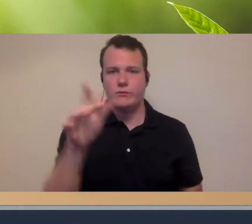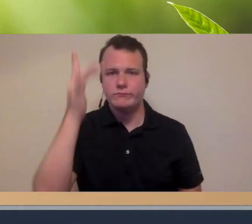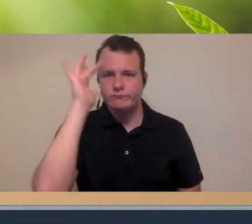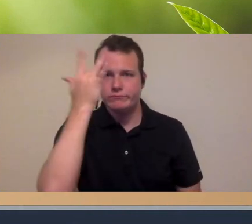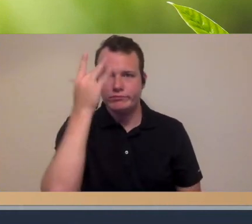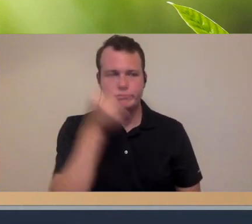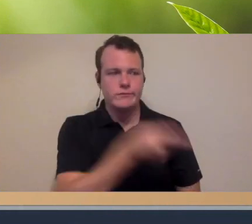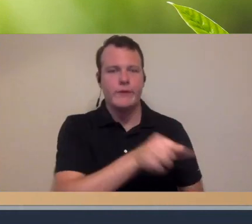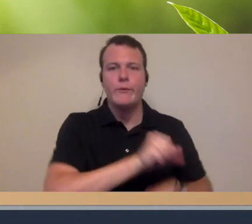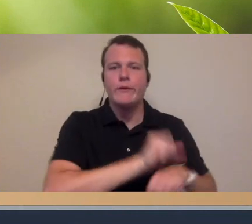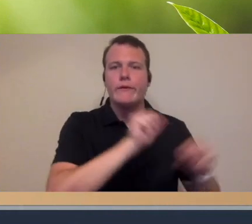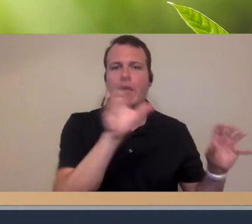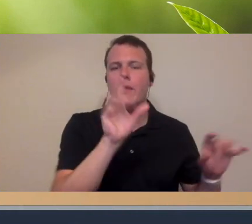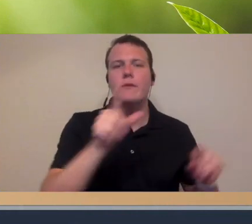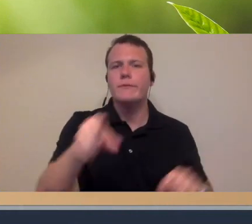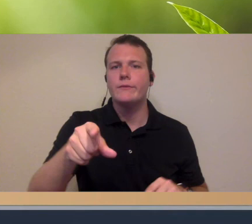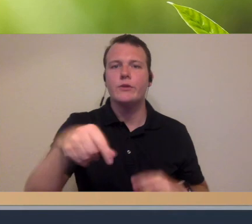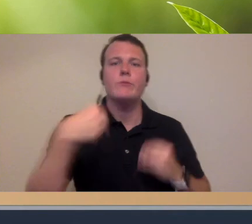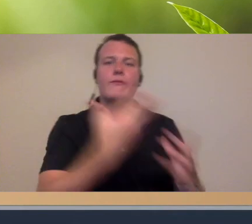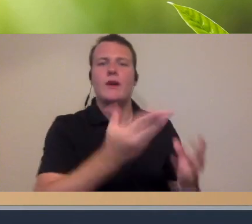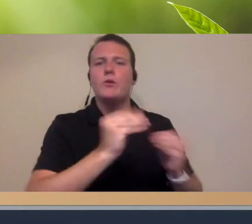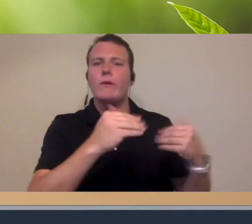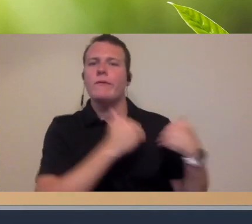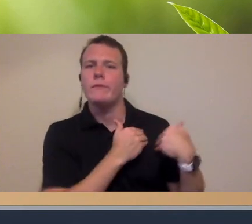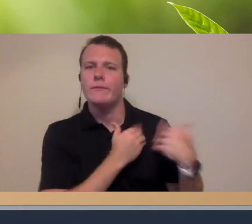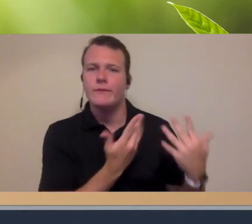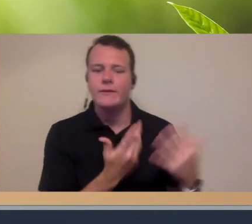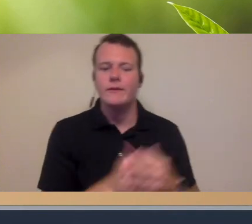annoyed that they're not doing work but you never gave them any work right so